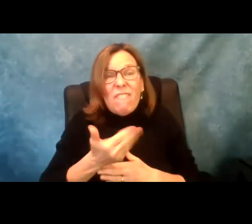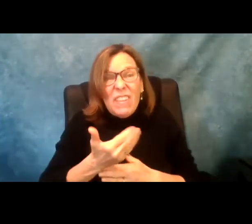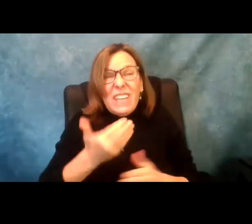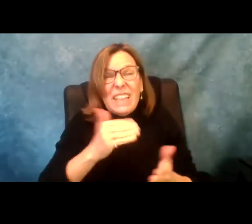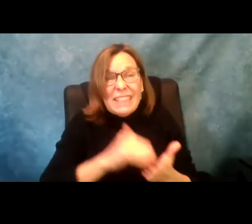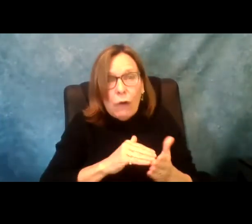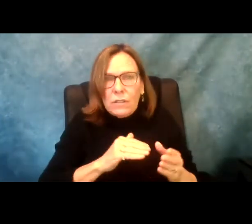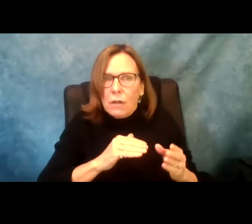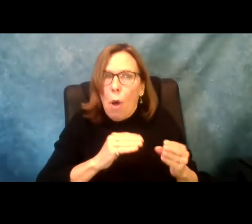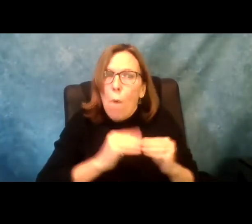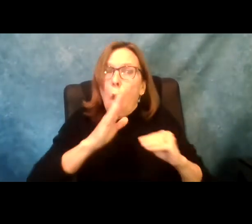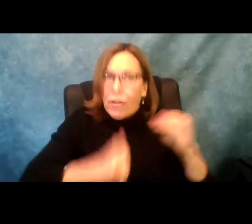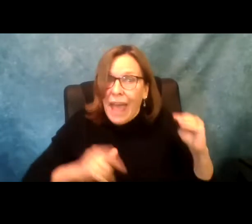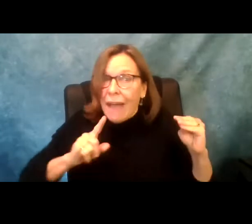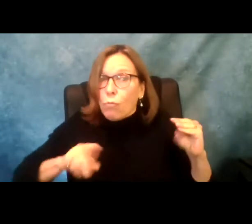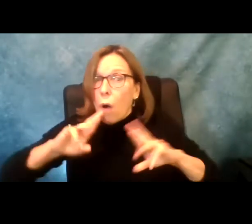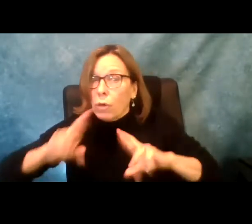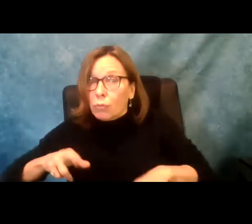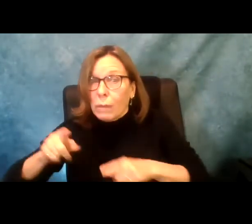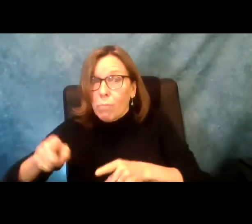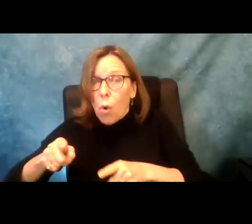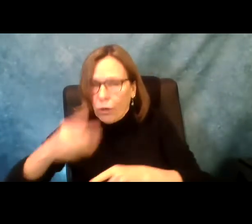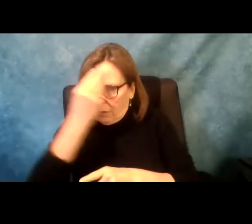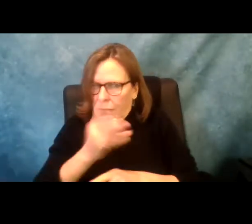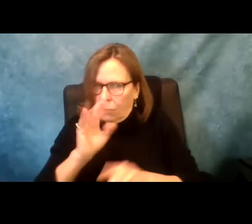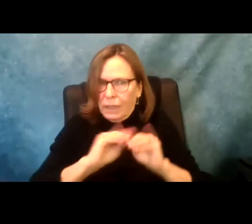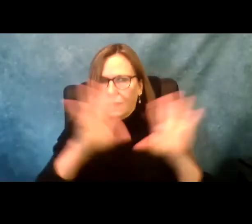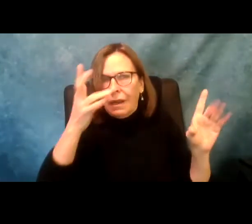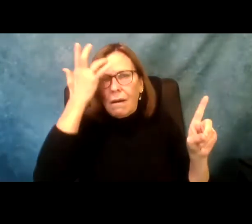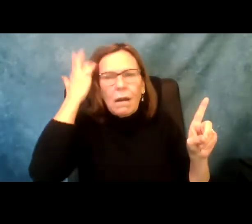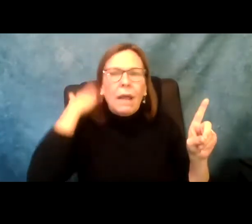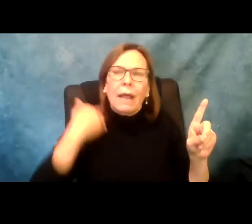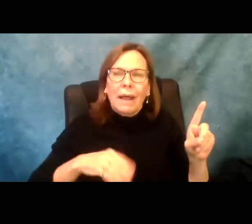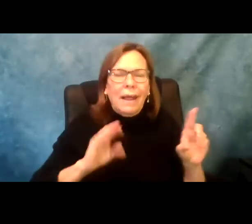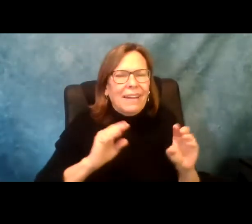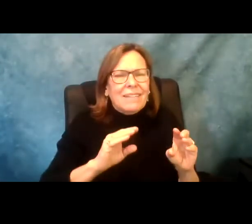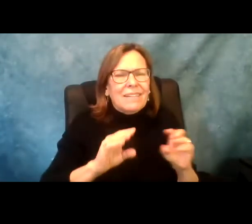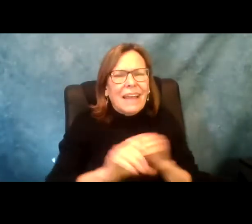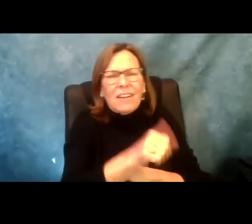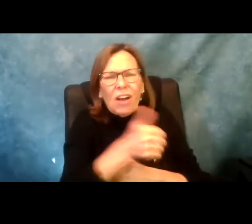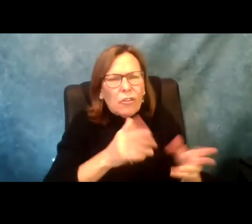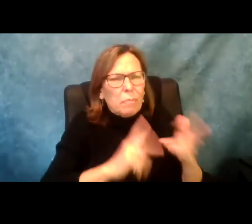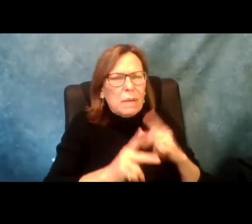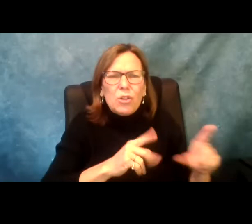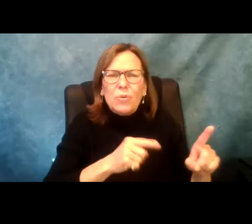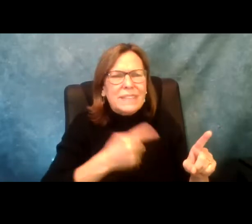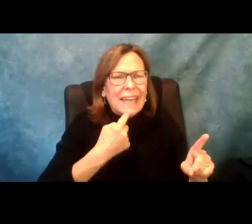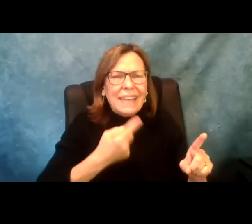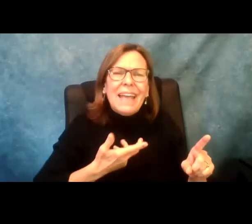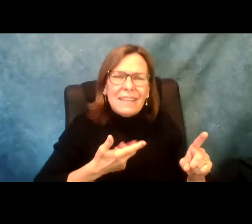nursing homes because of COVID unnecessarily or the 15,000 more than was reported to be clear. And so we have even